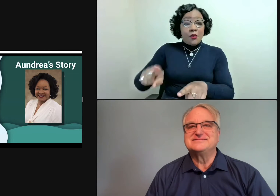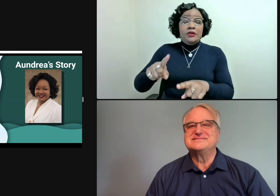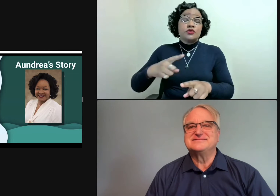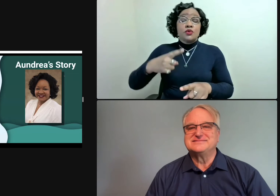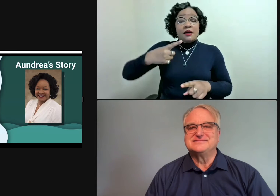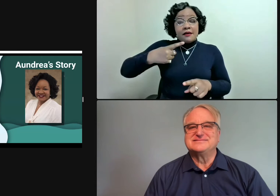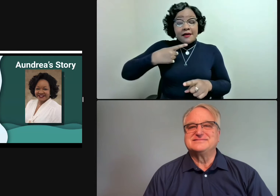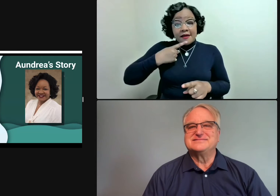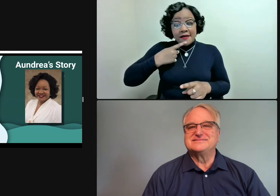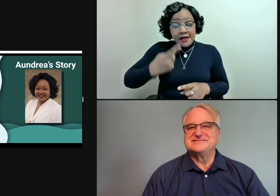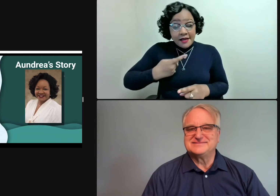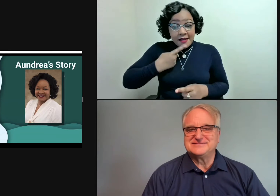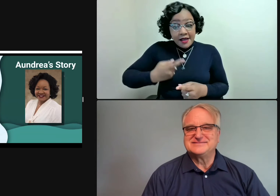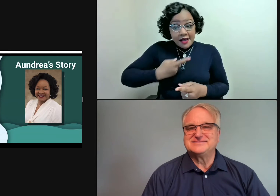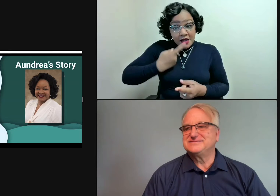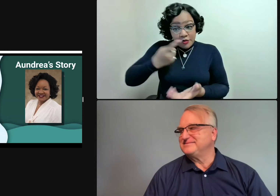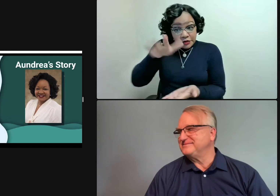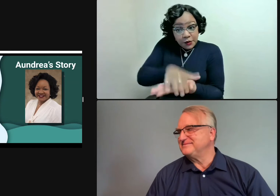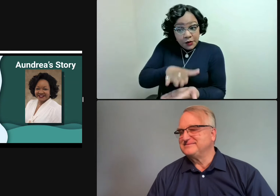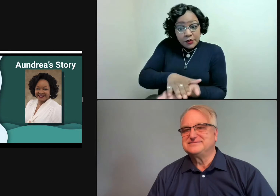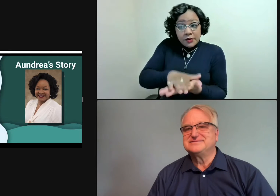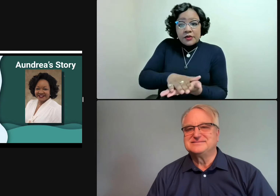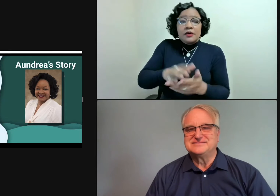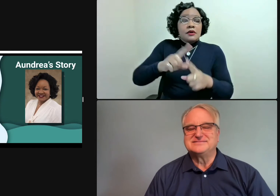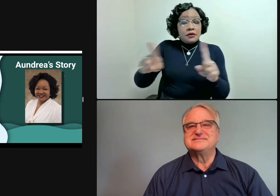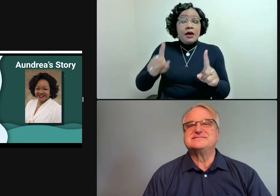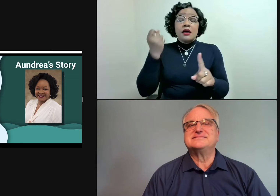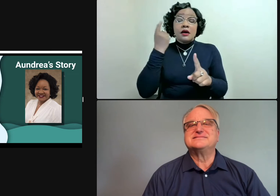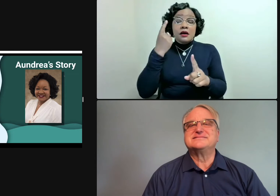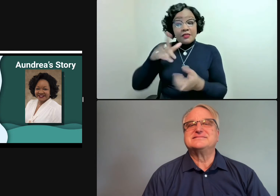But my primary focus was American Sign Language.